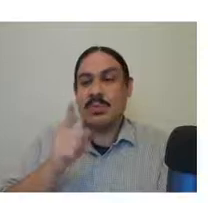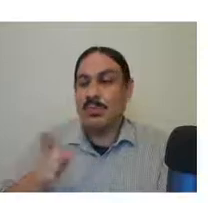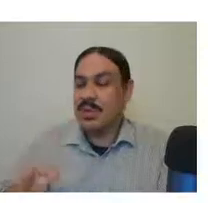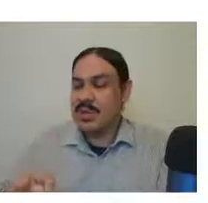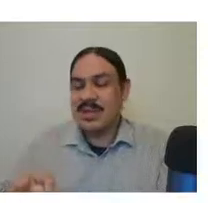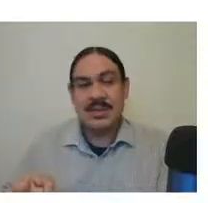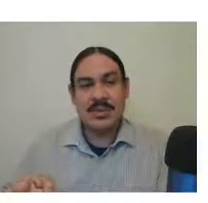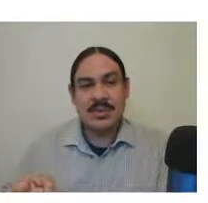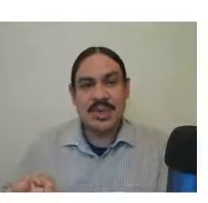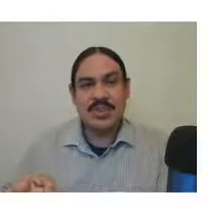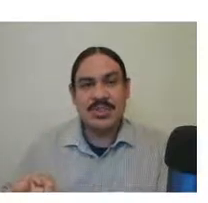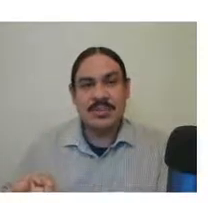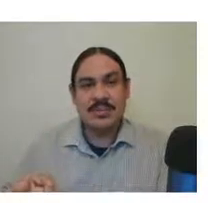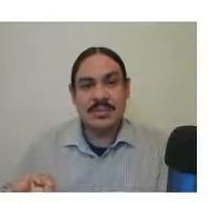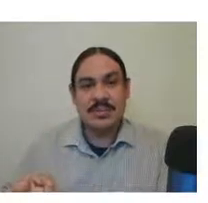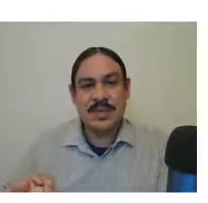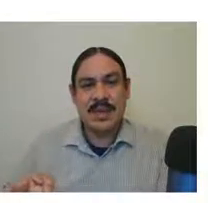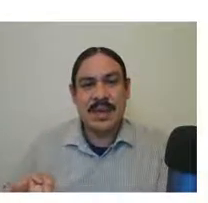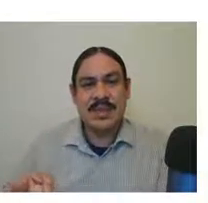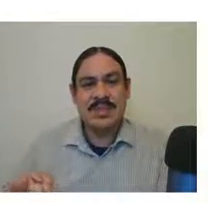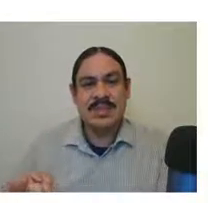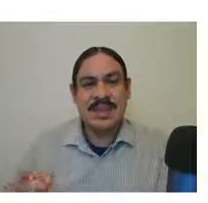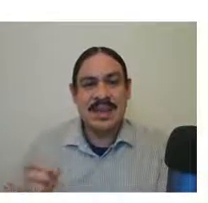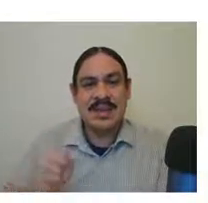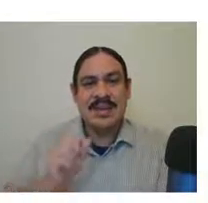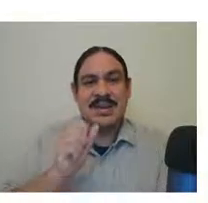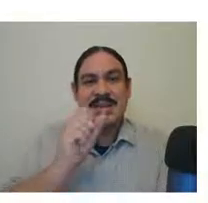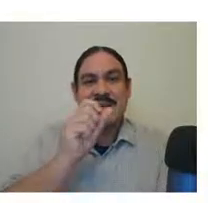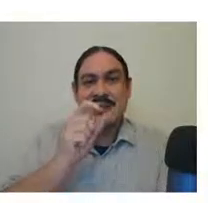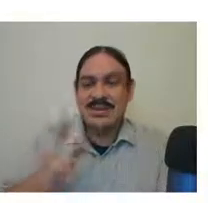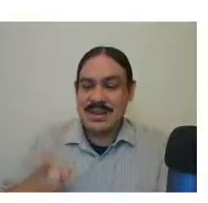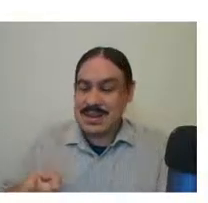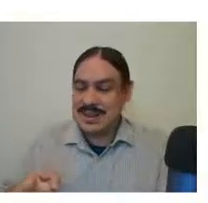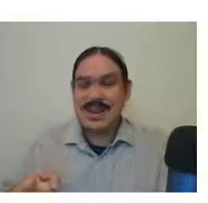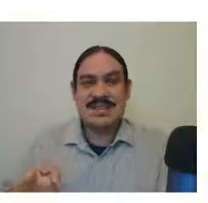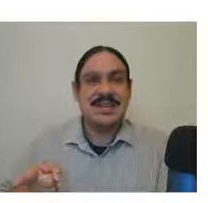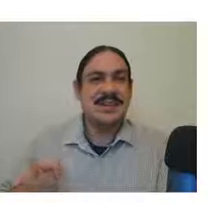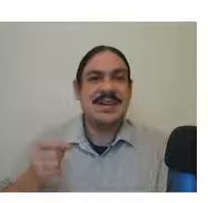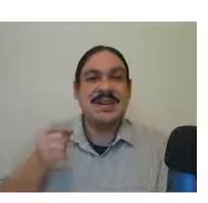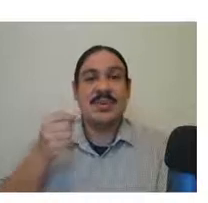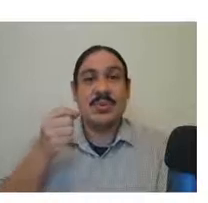pointing at a location and you would say index and then the